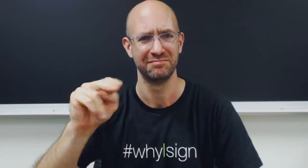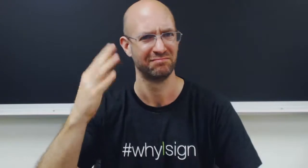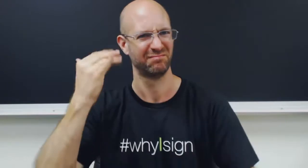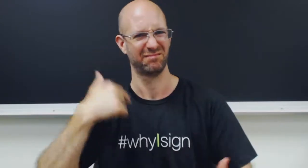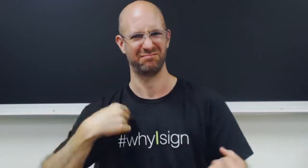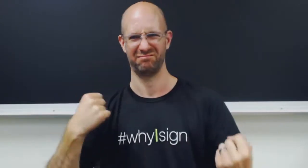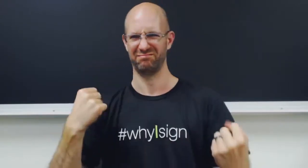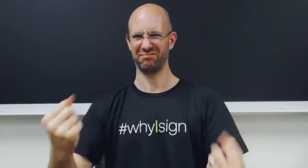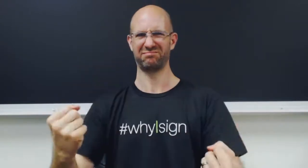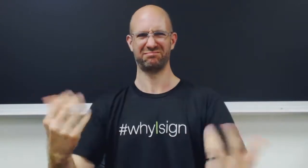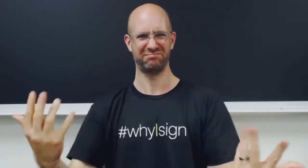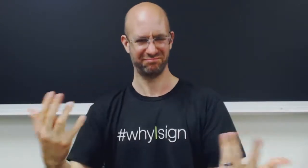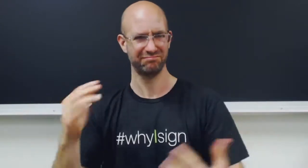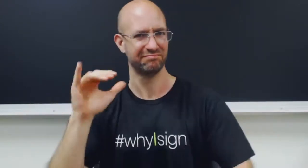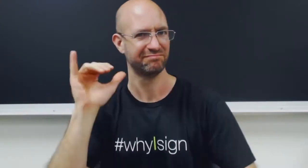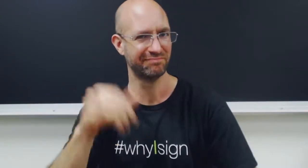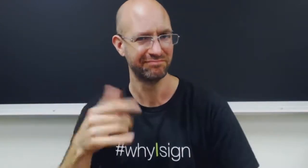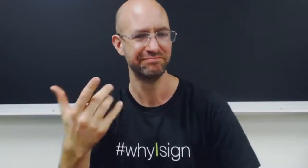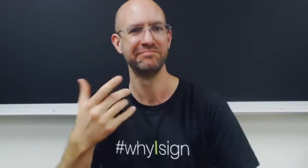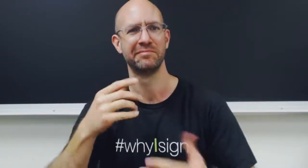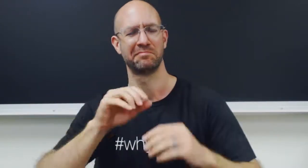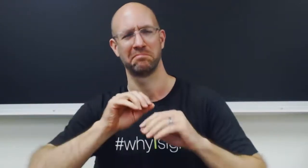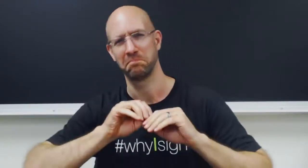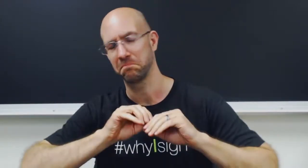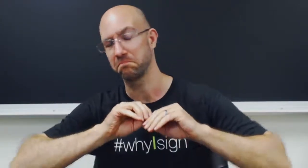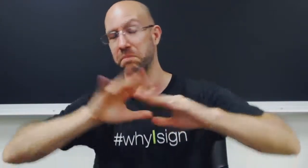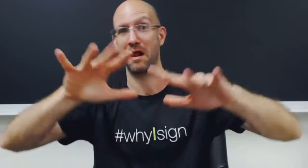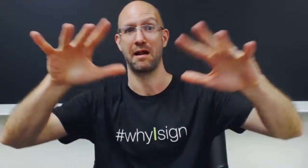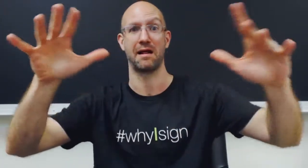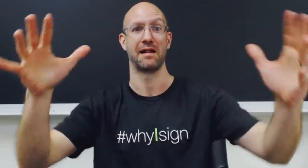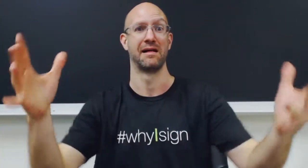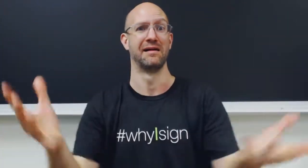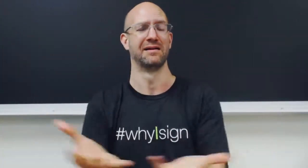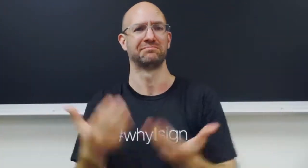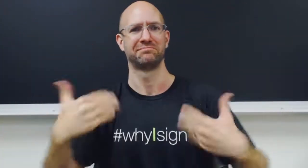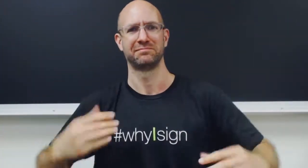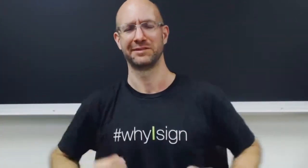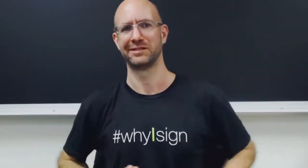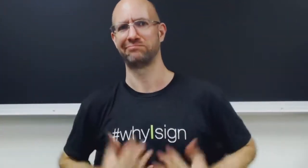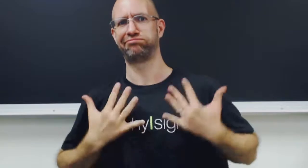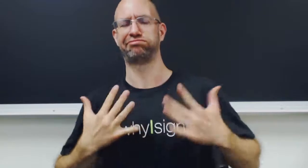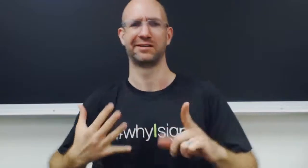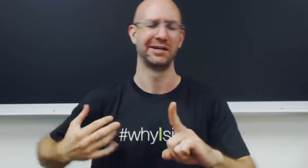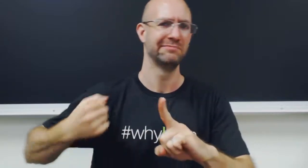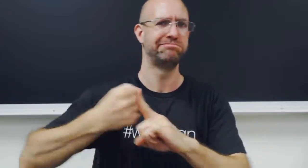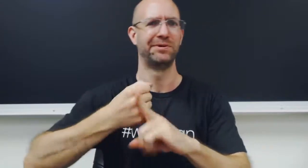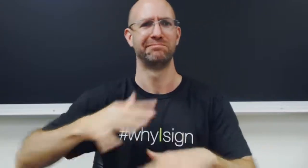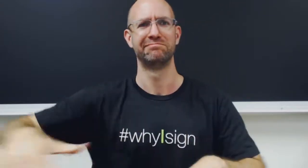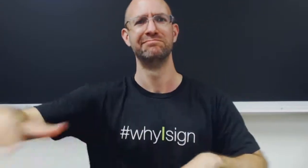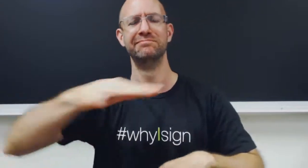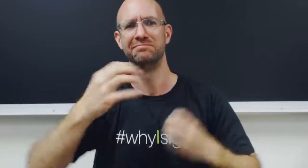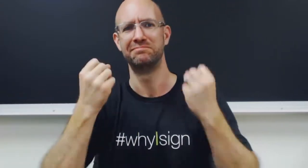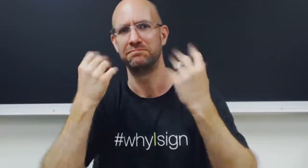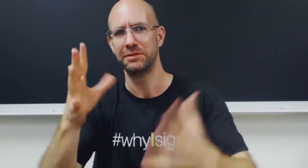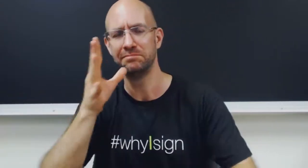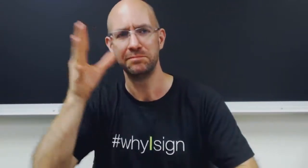Why I Sign. That. It went viral and global. It inspired and made an impact on many parents